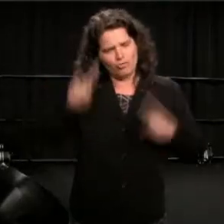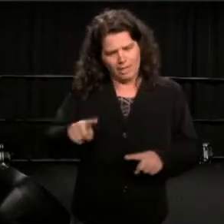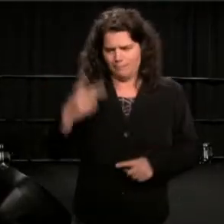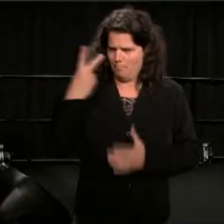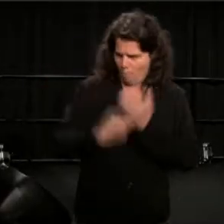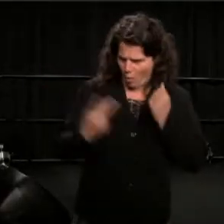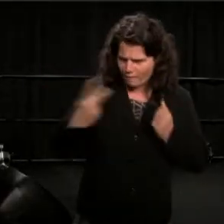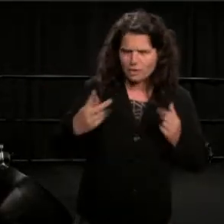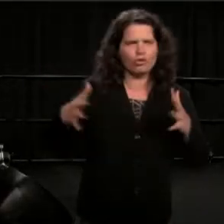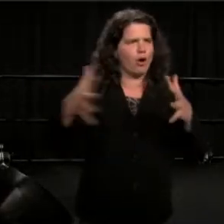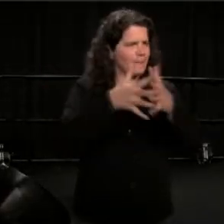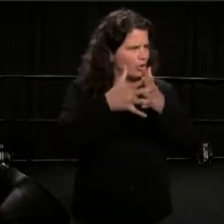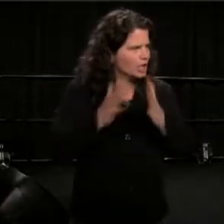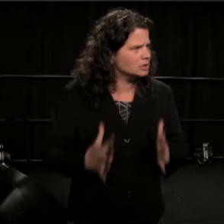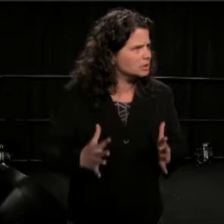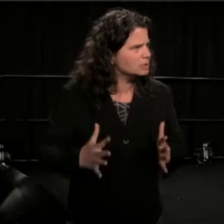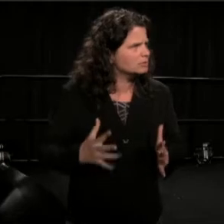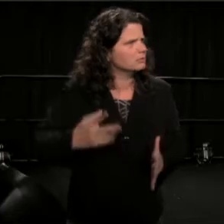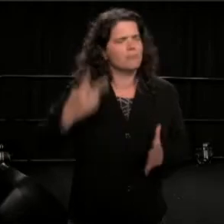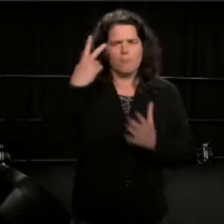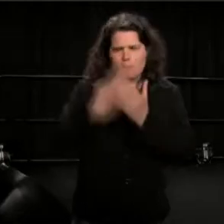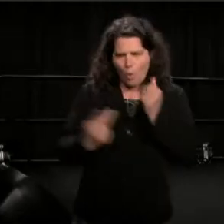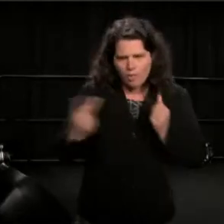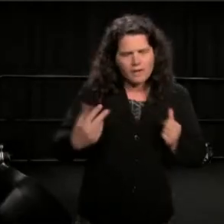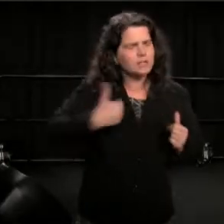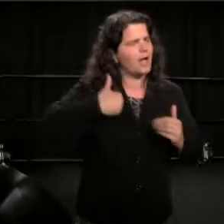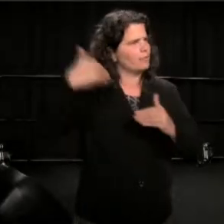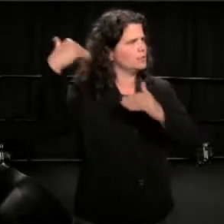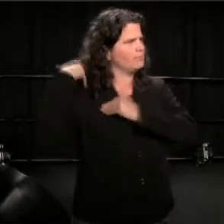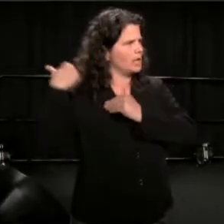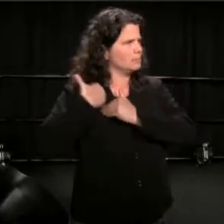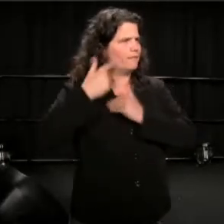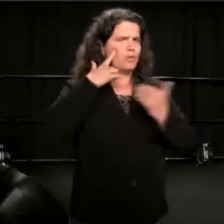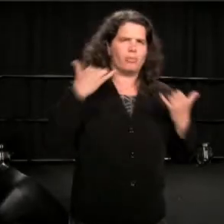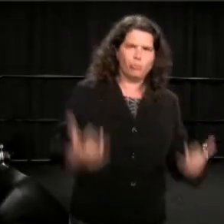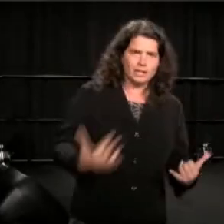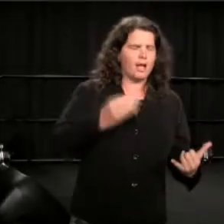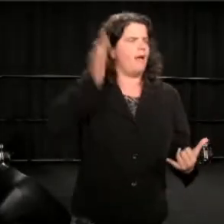we agree in the sense of responsibility for the present and the future.